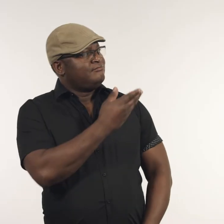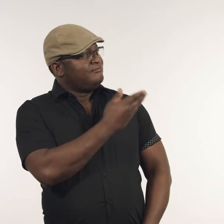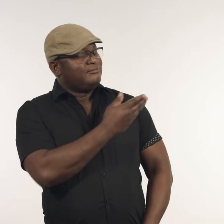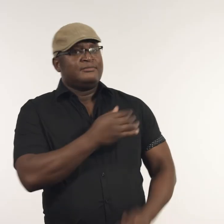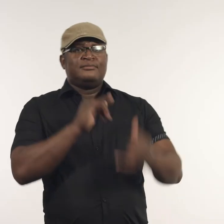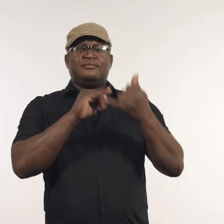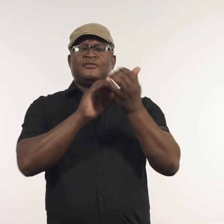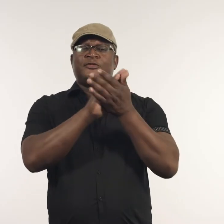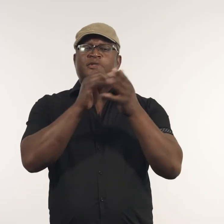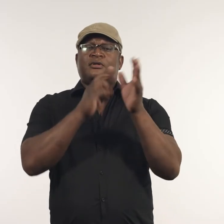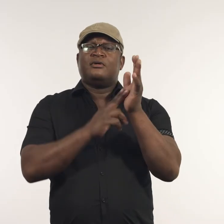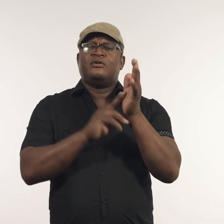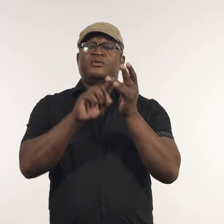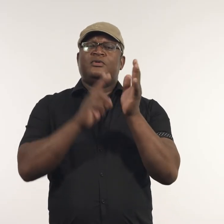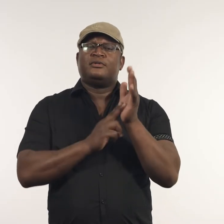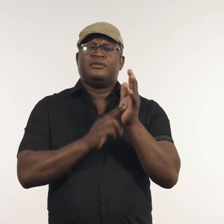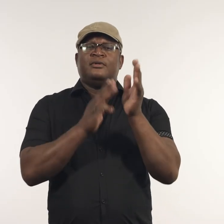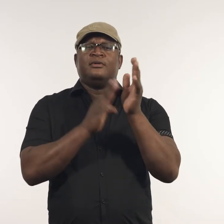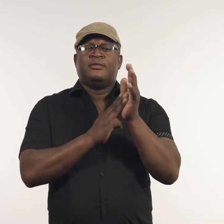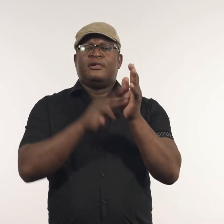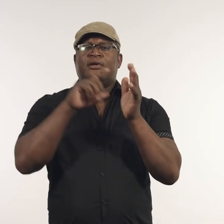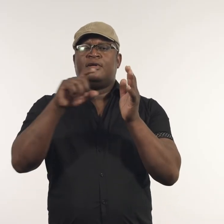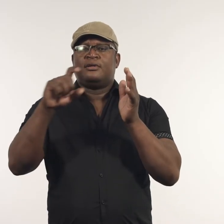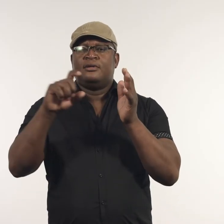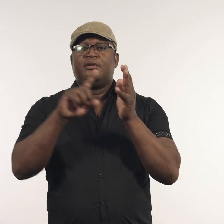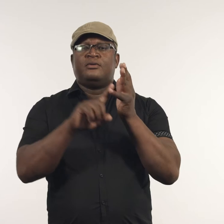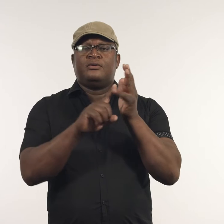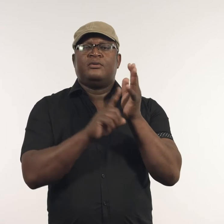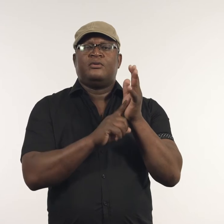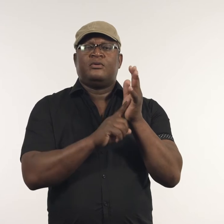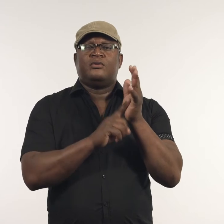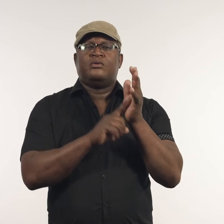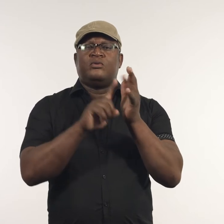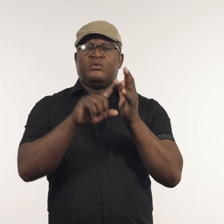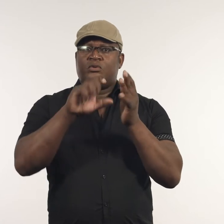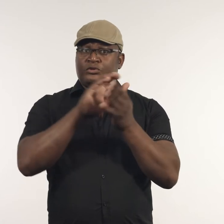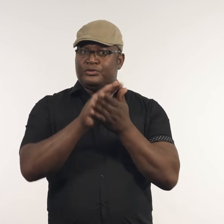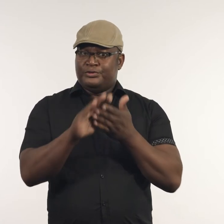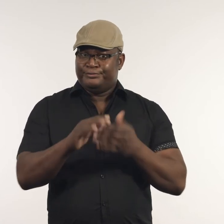Artist: Shannon McCulloch.